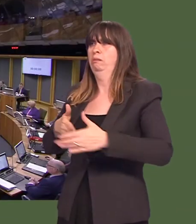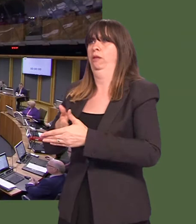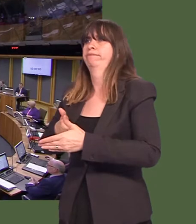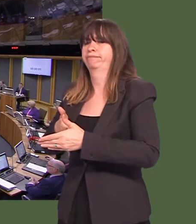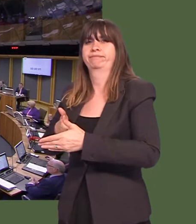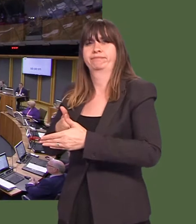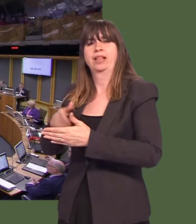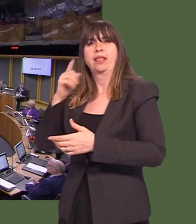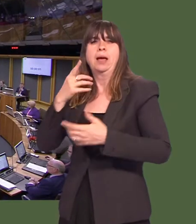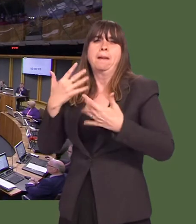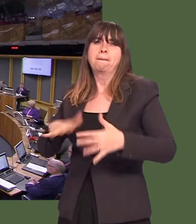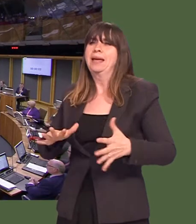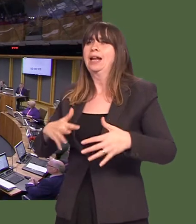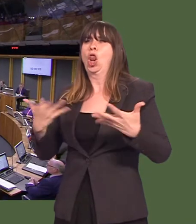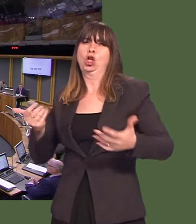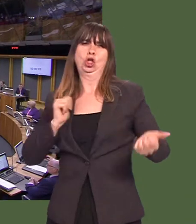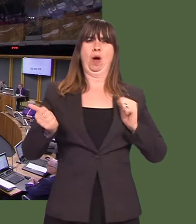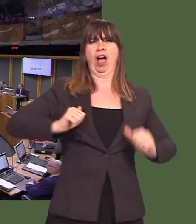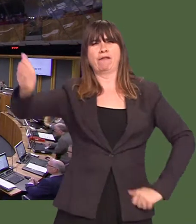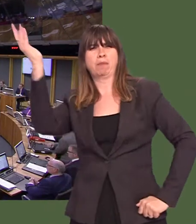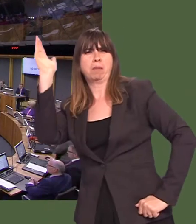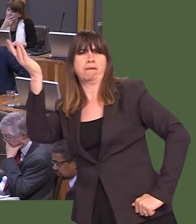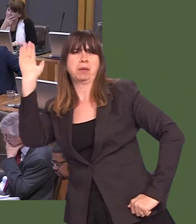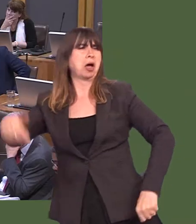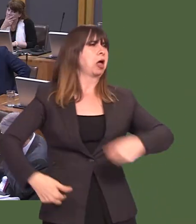that I would use. Thereís been a tremendous amount of posturing on both sides.